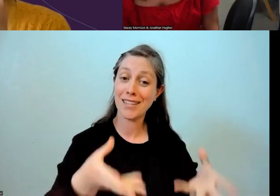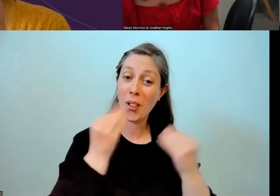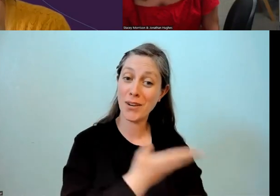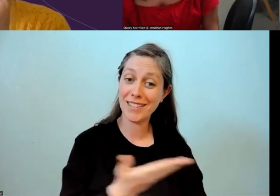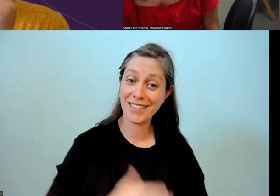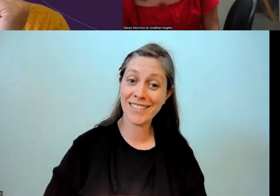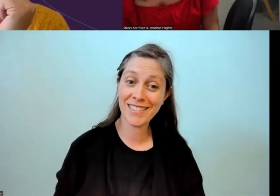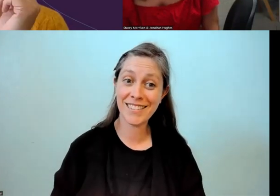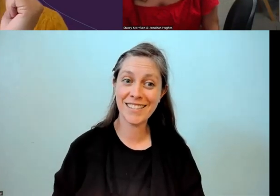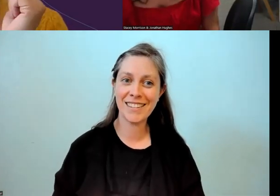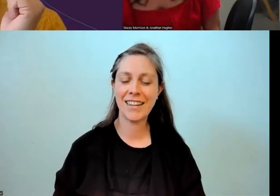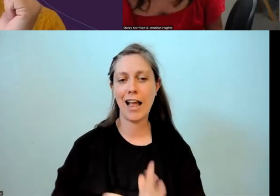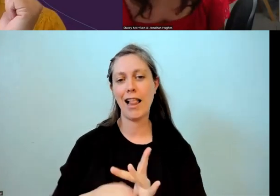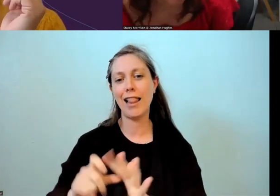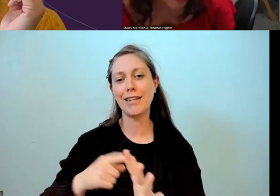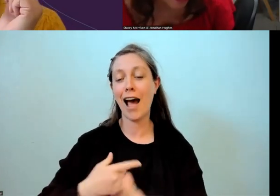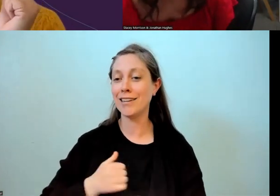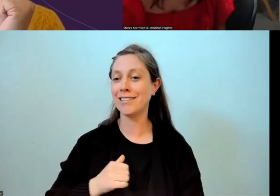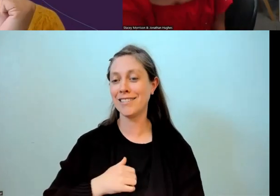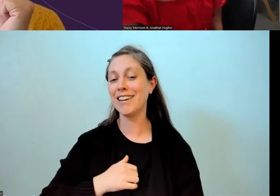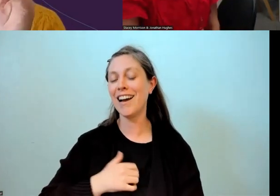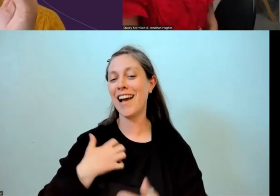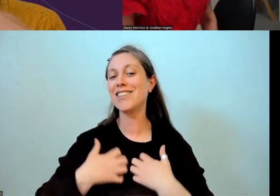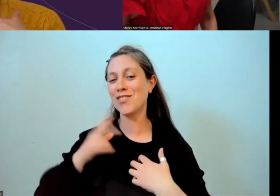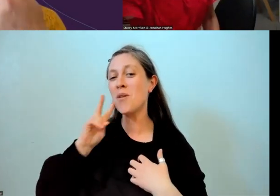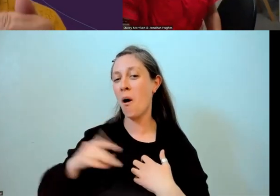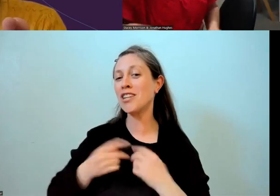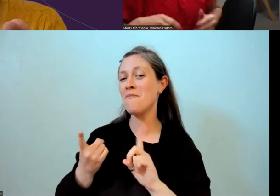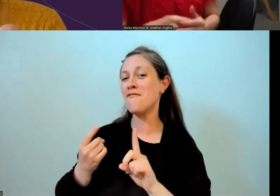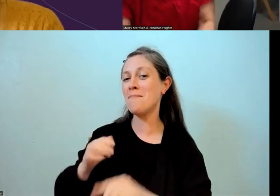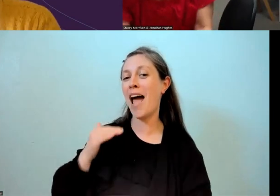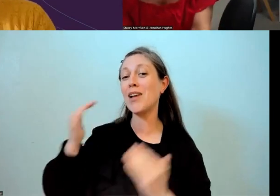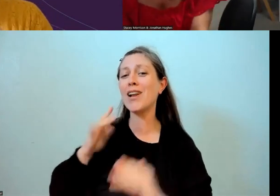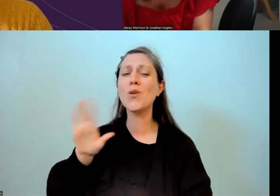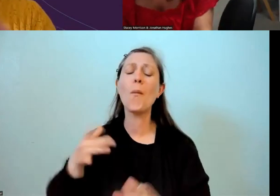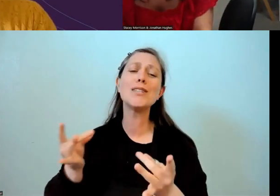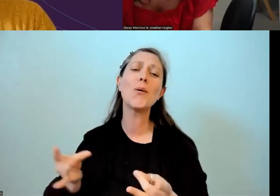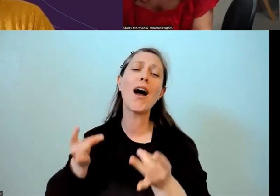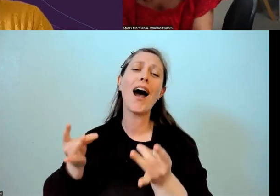I enjoy watching children give adults feedback. They're always so kind. They're so much kinder than us.